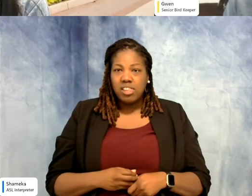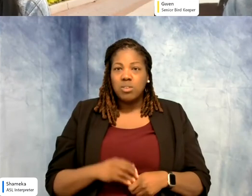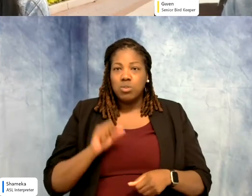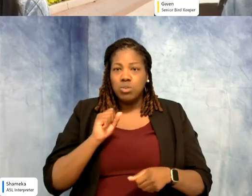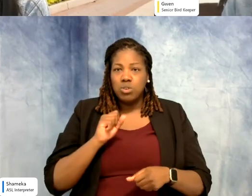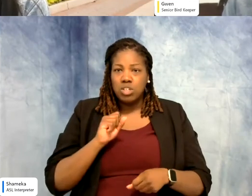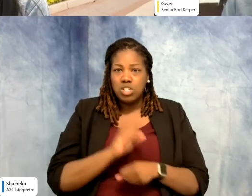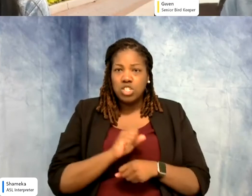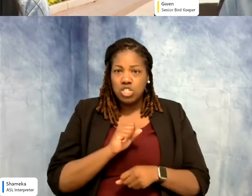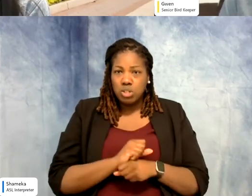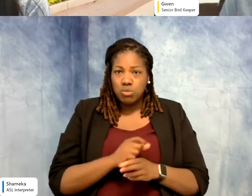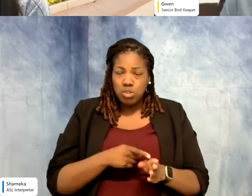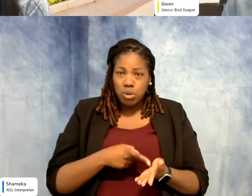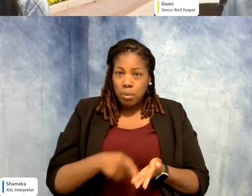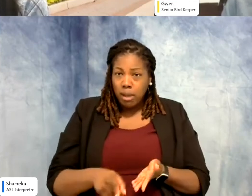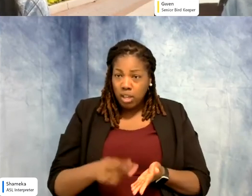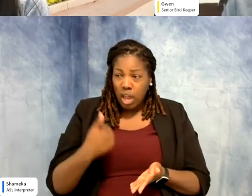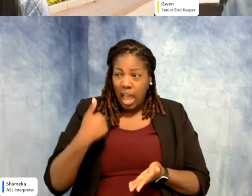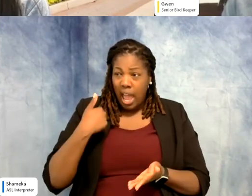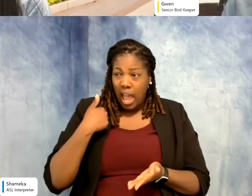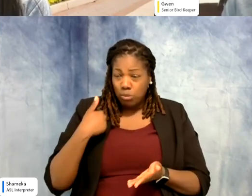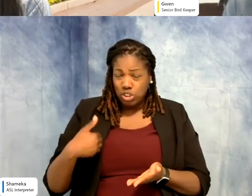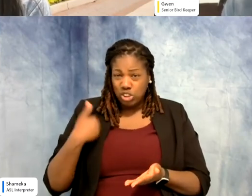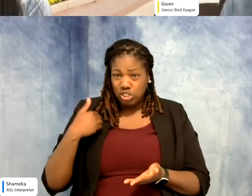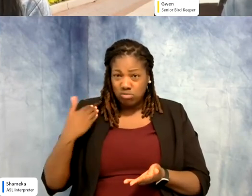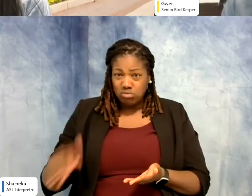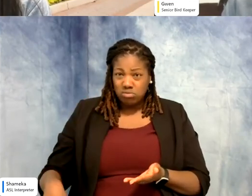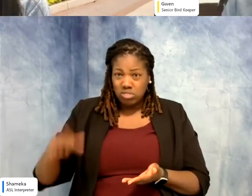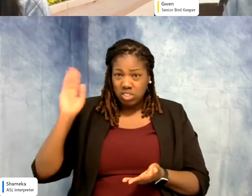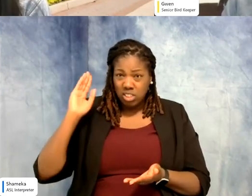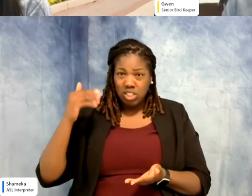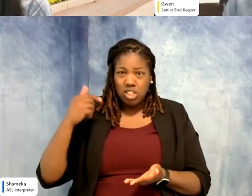working with animals. When we were younger and you walk around this part, you didn't see zookeepers.